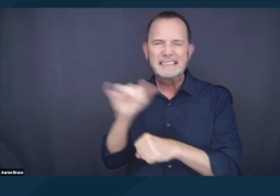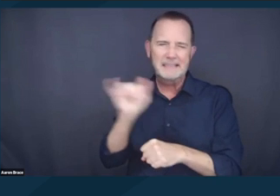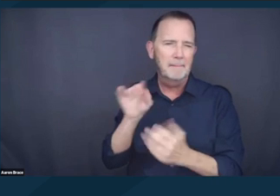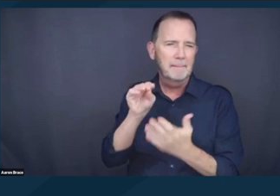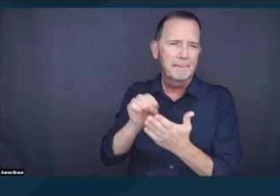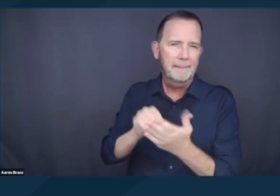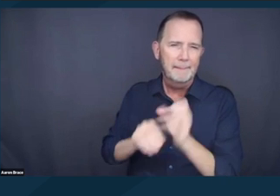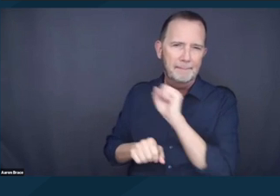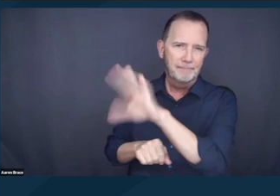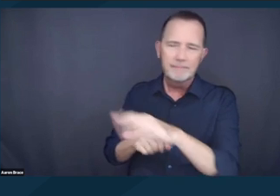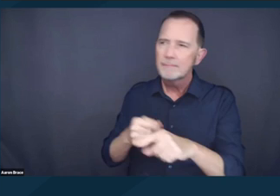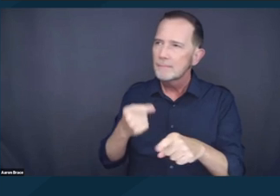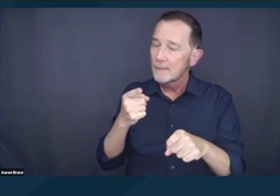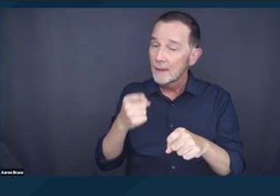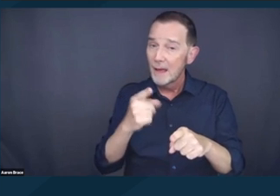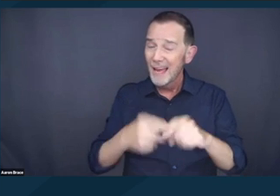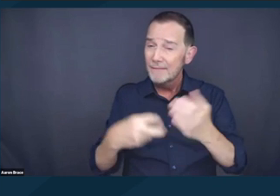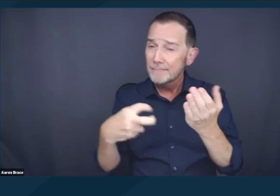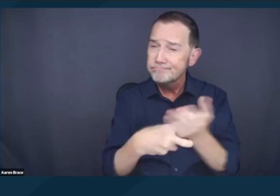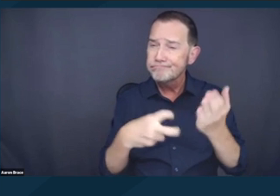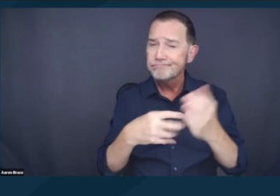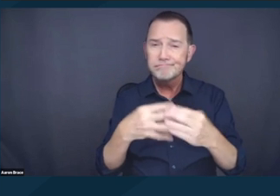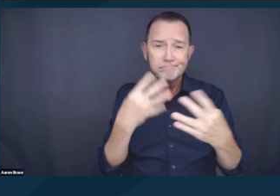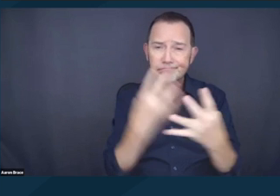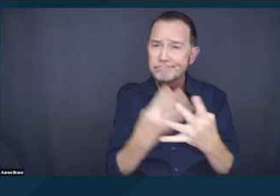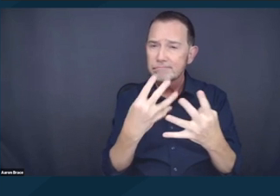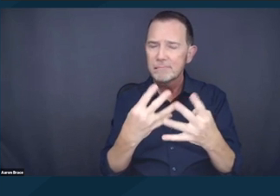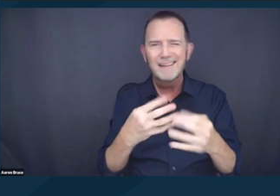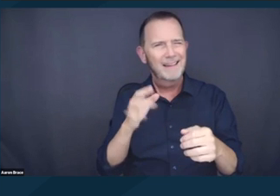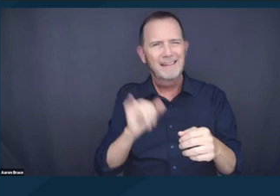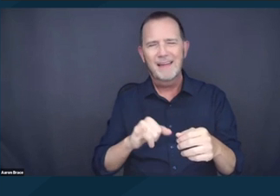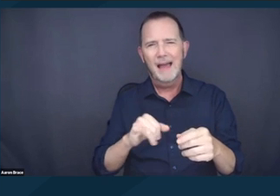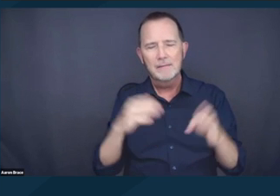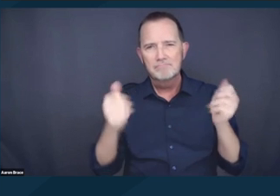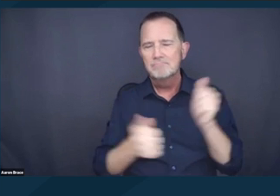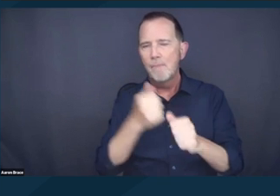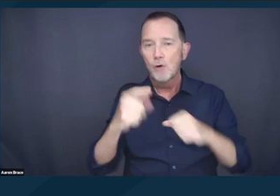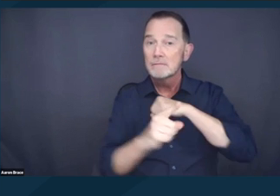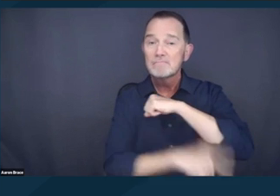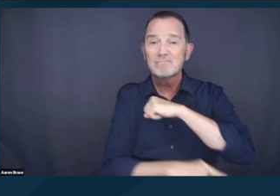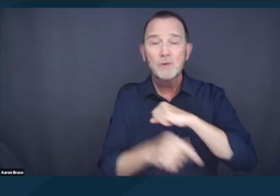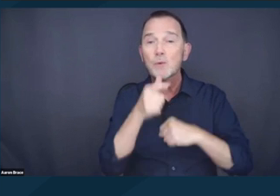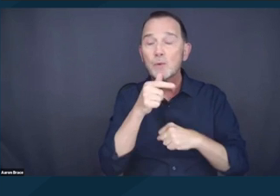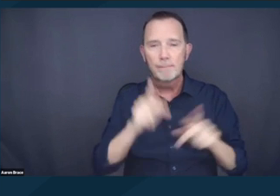disproportionately harms unhoused people with disabilities, and deepens racial, gender and health inequities.